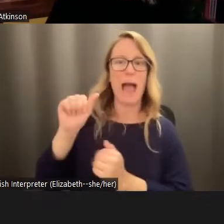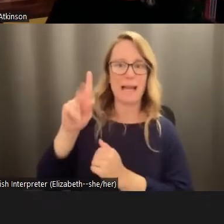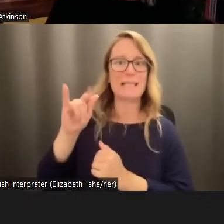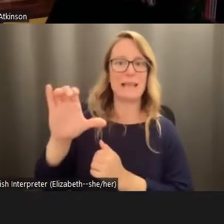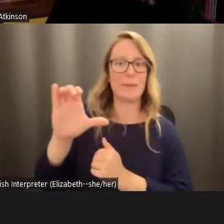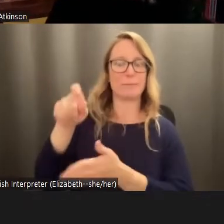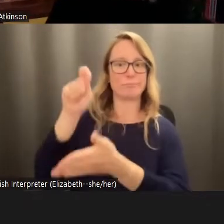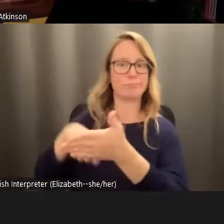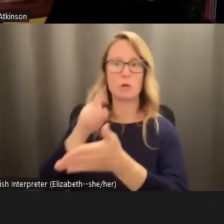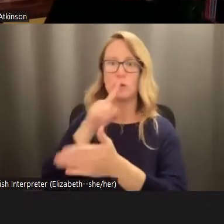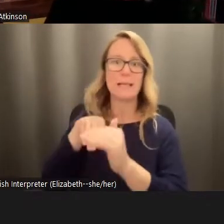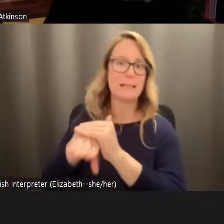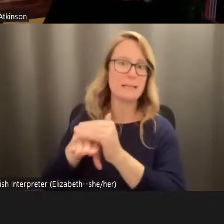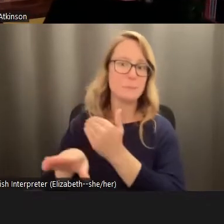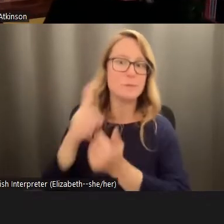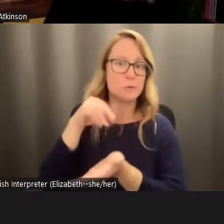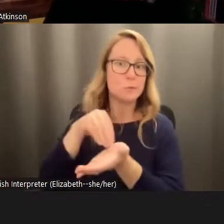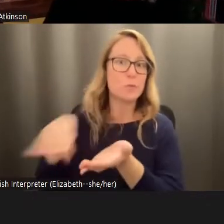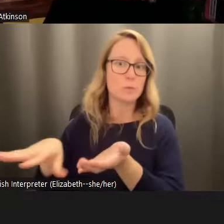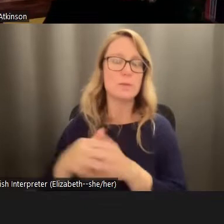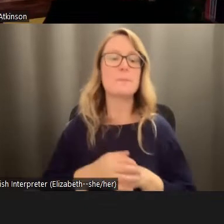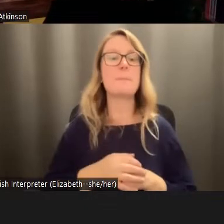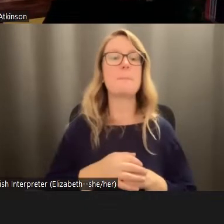very accessible to students. And then the quote on the left is